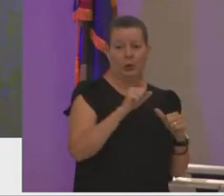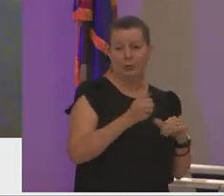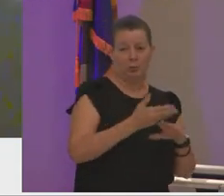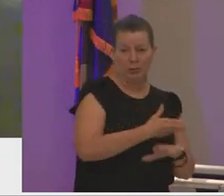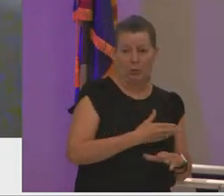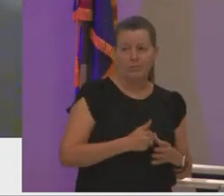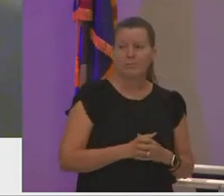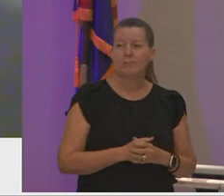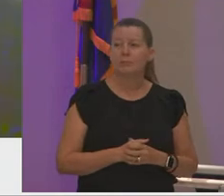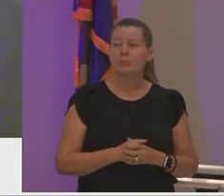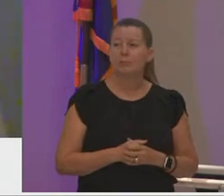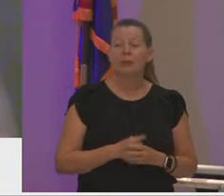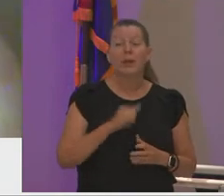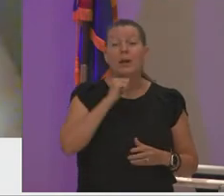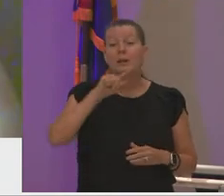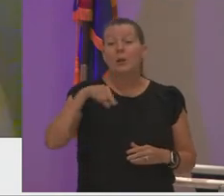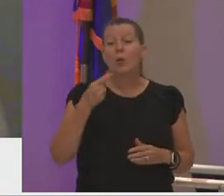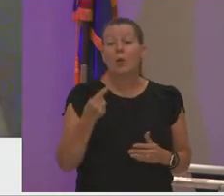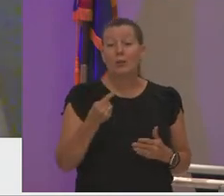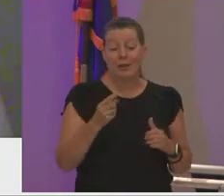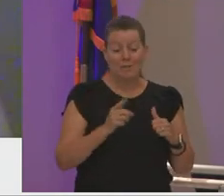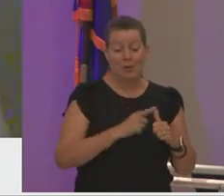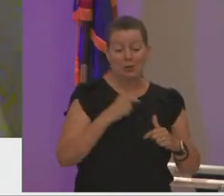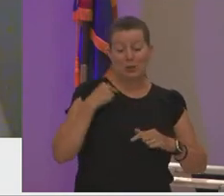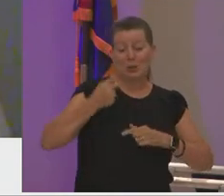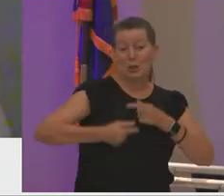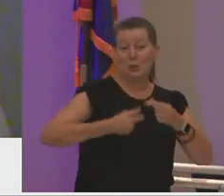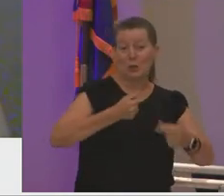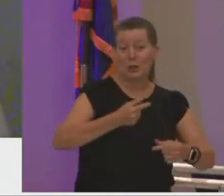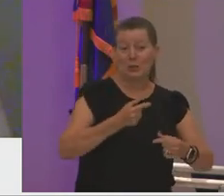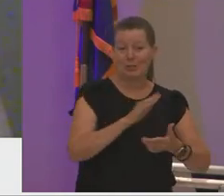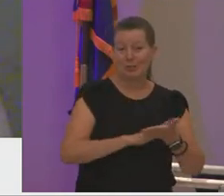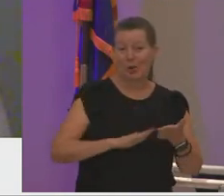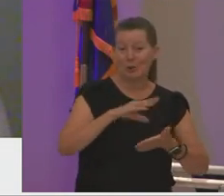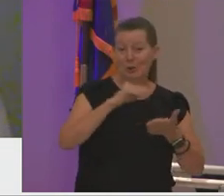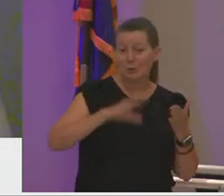you see not only was i a first generation college student but i was the first to